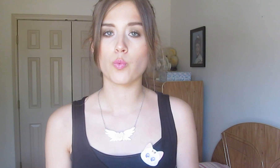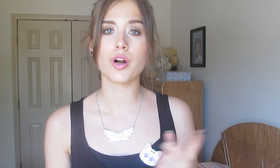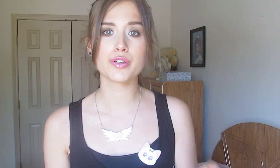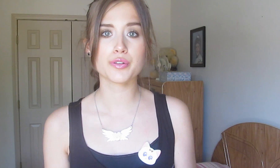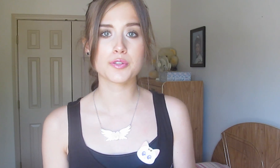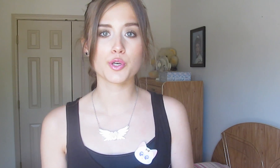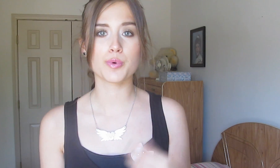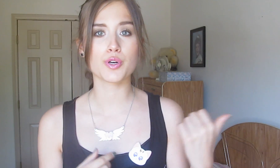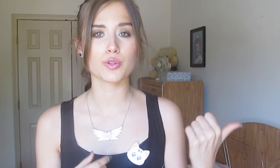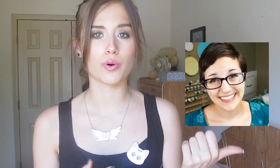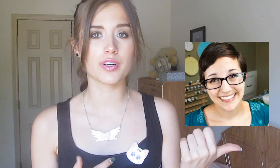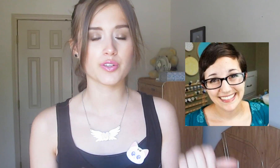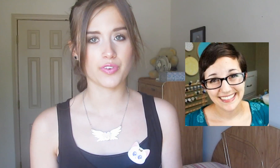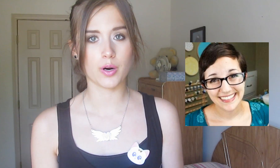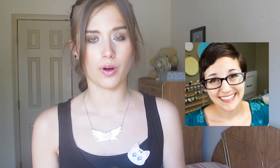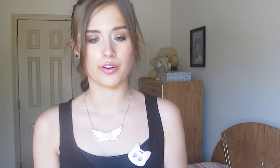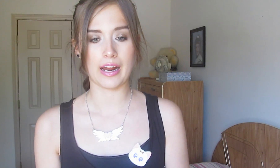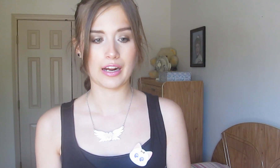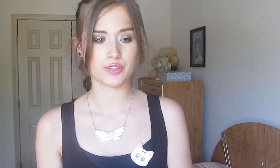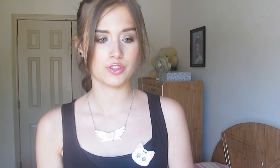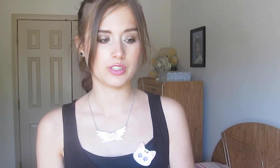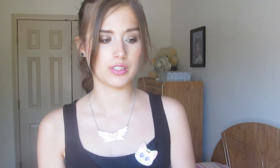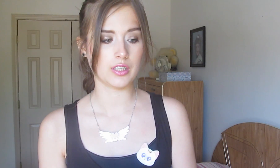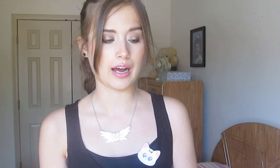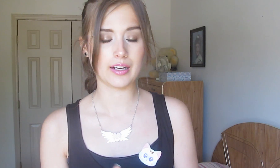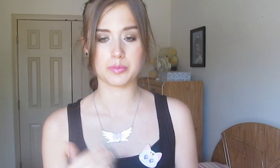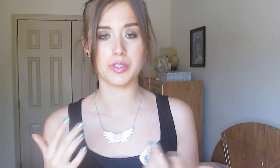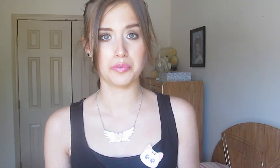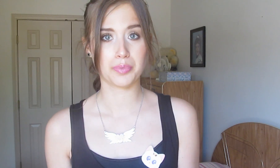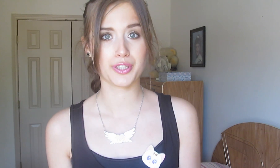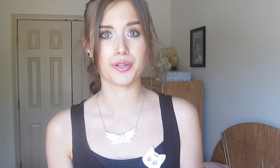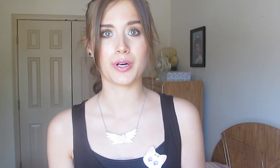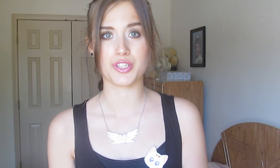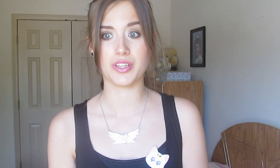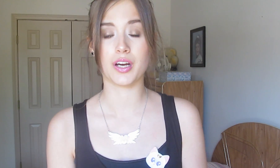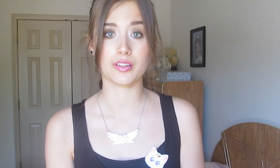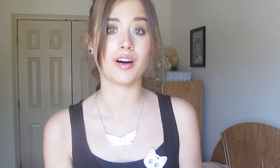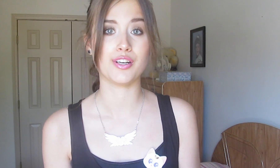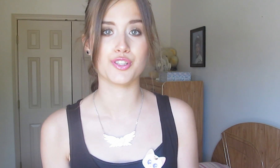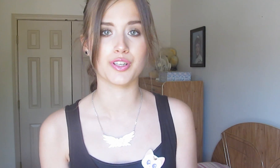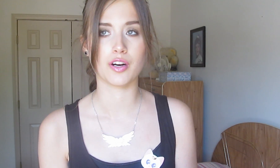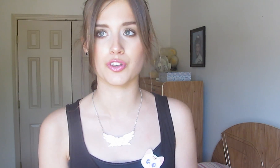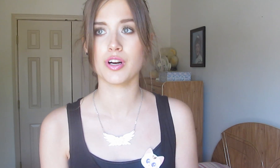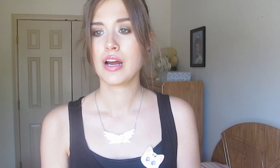One YouTuber, Lauren Fairweather, actually asked me a pretty good question that I thought I should cover.